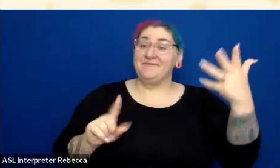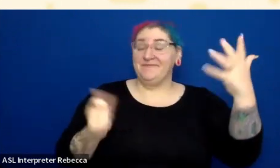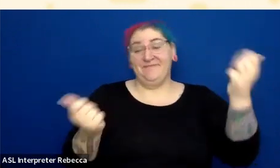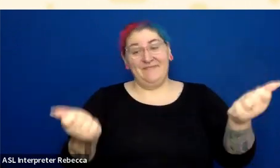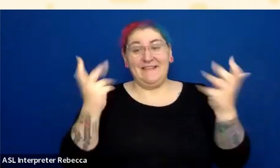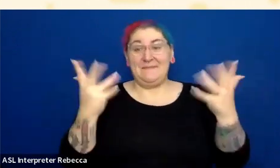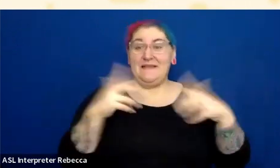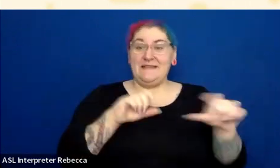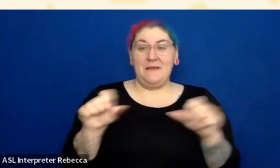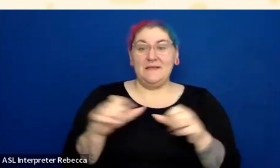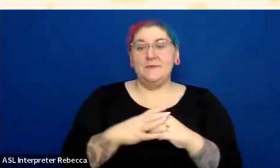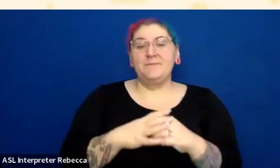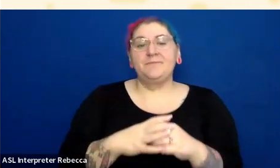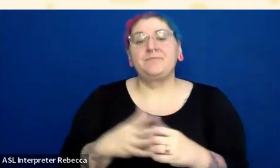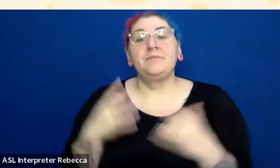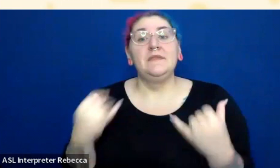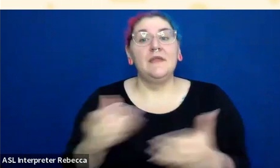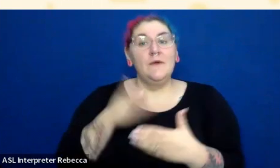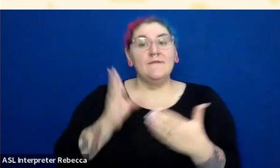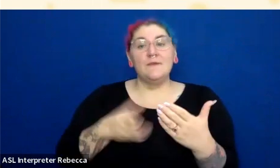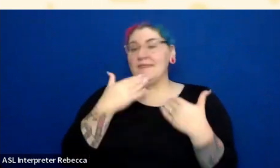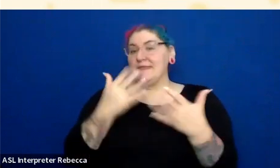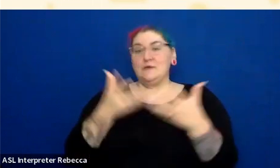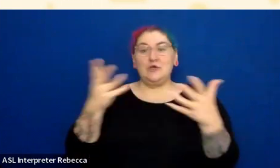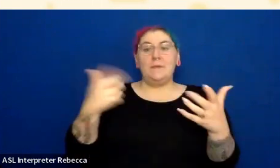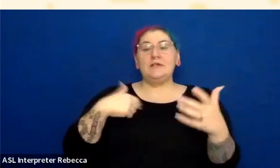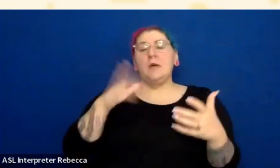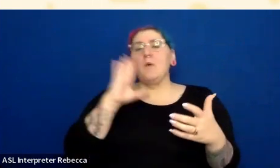OK, so we are at the end. Thank you so much, and I'm going to go back through a few questions.